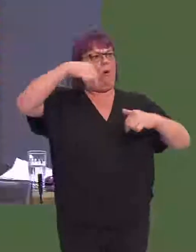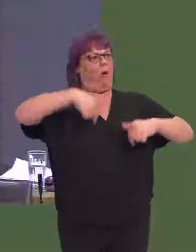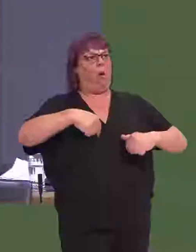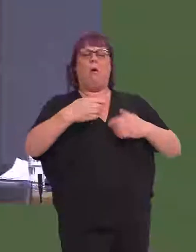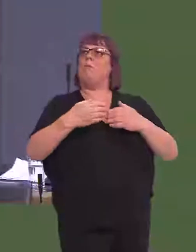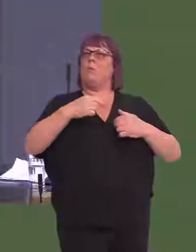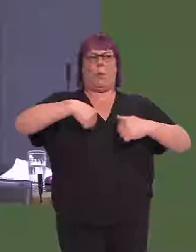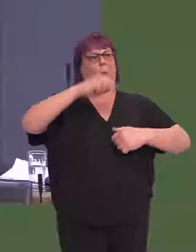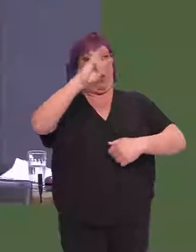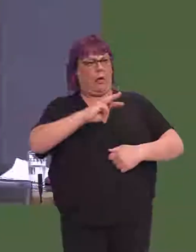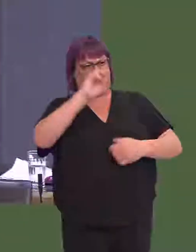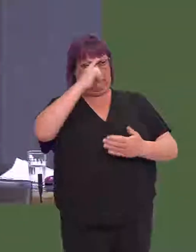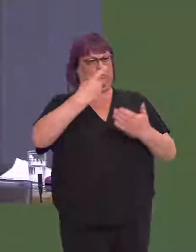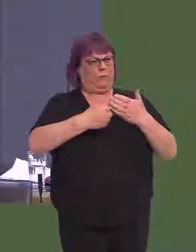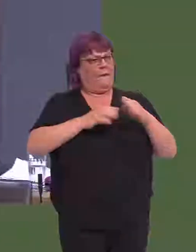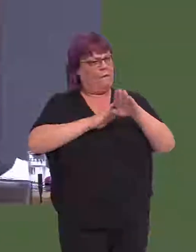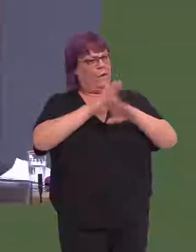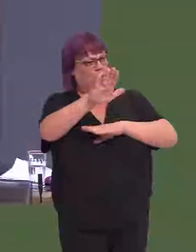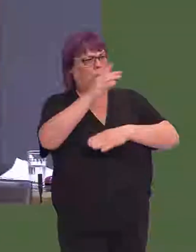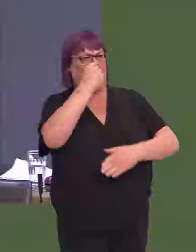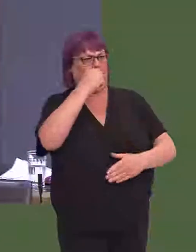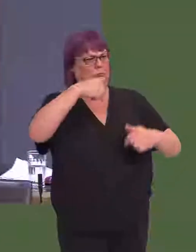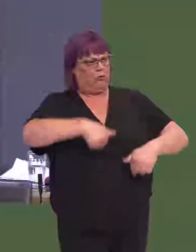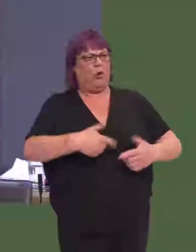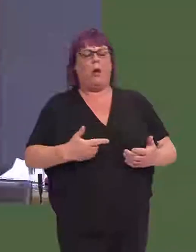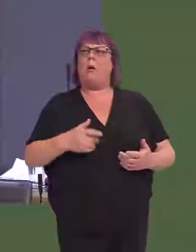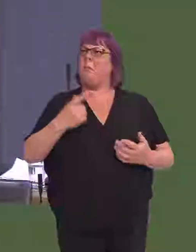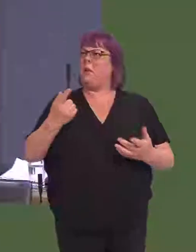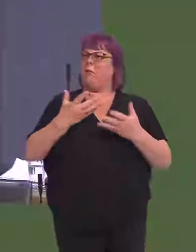made in Wales, we were promised. That glimmer of hope has now gone.